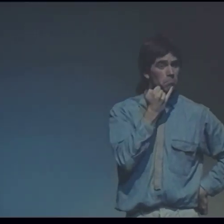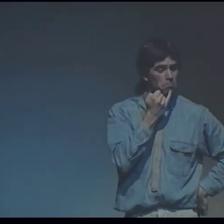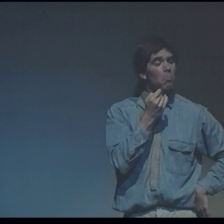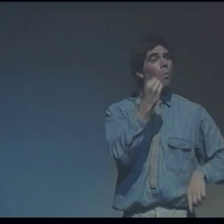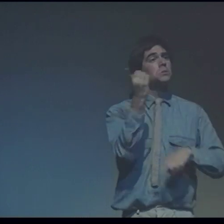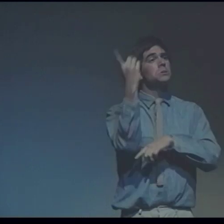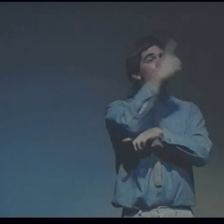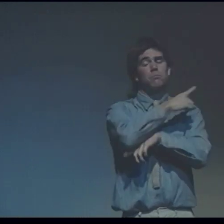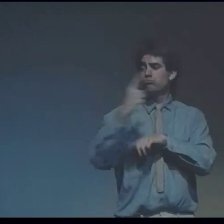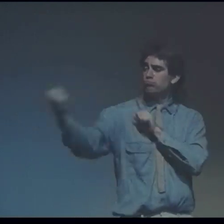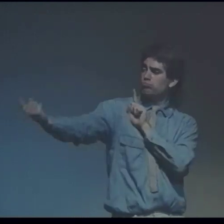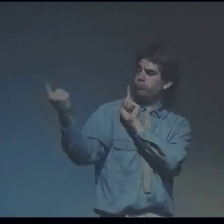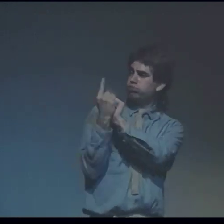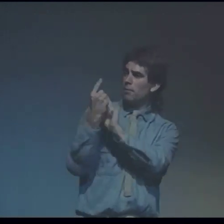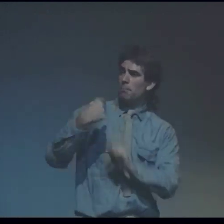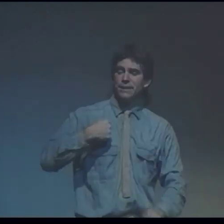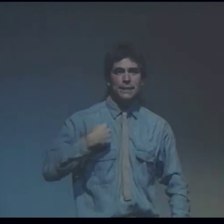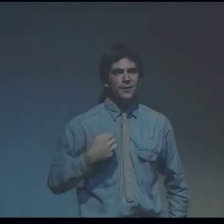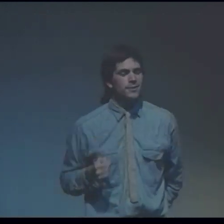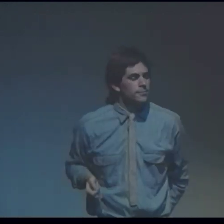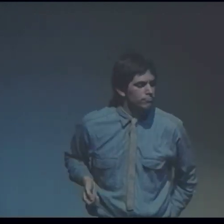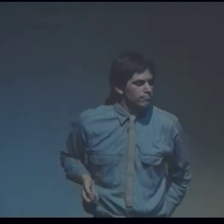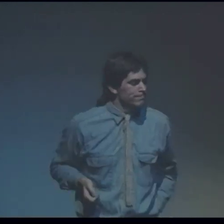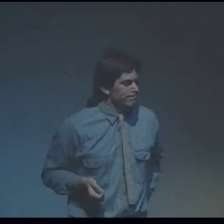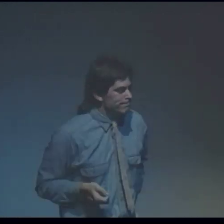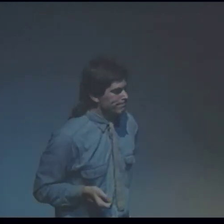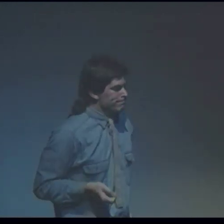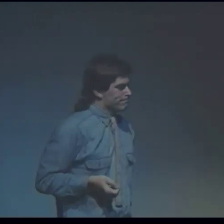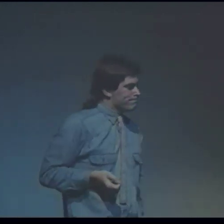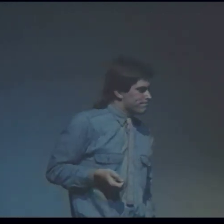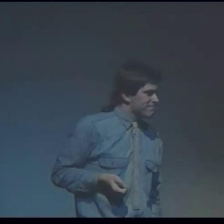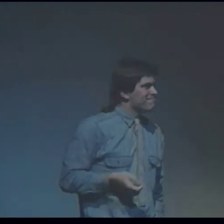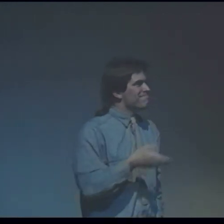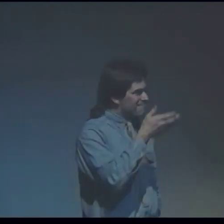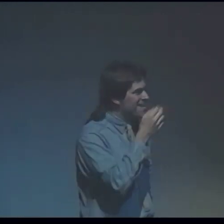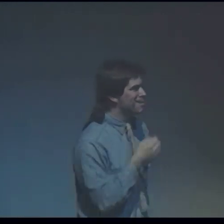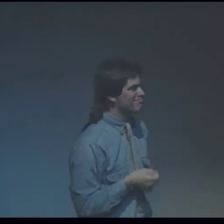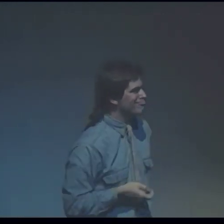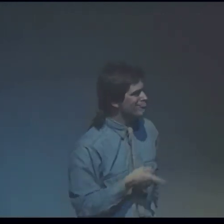So Jim, Jim Cohn, he approaches me one day afterwards.